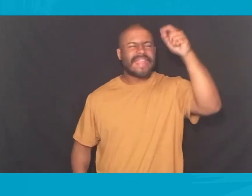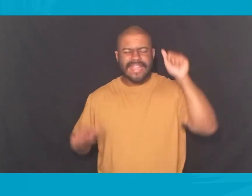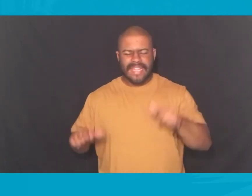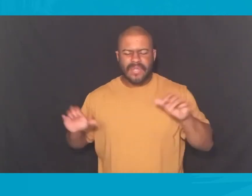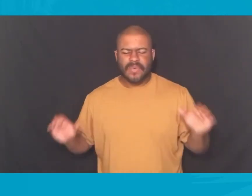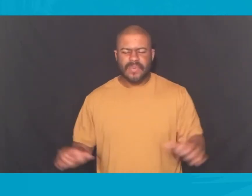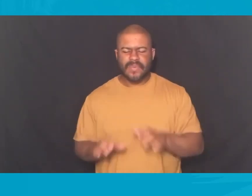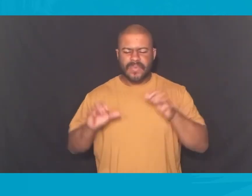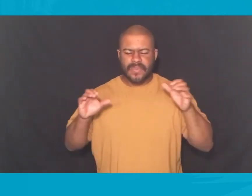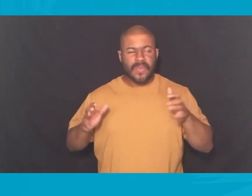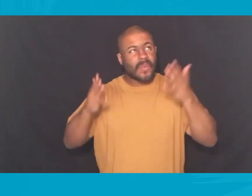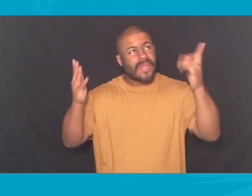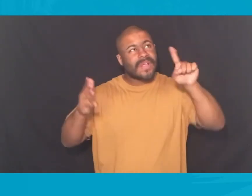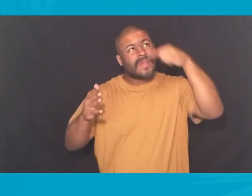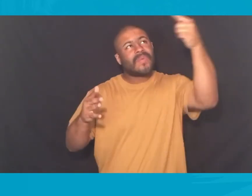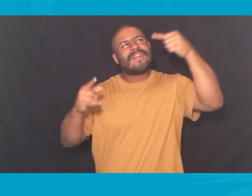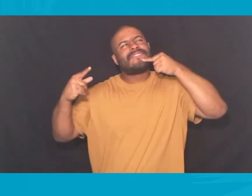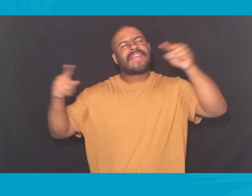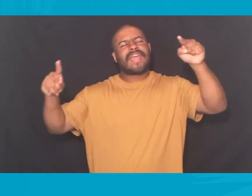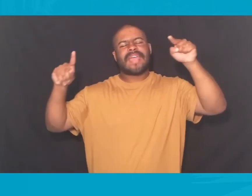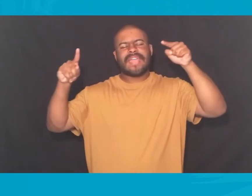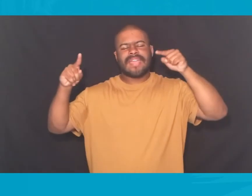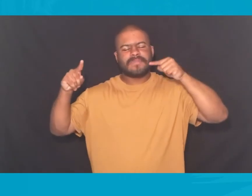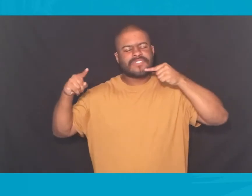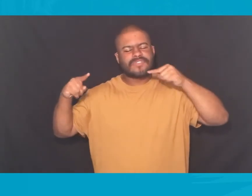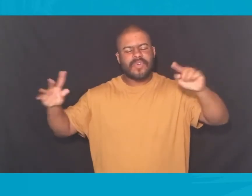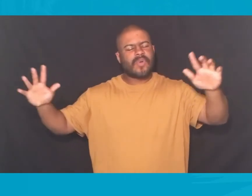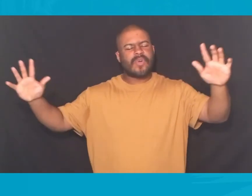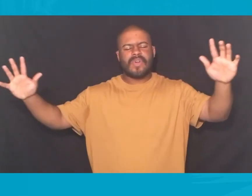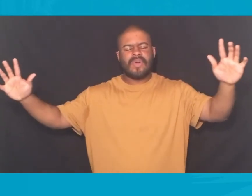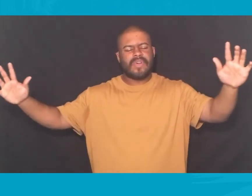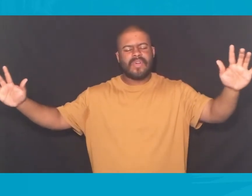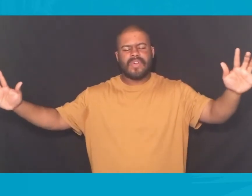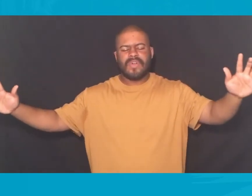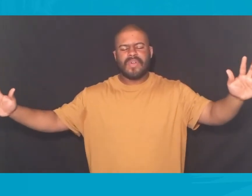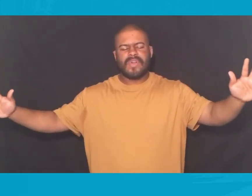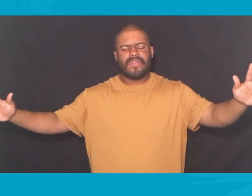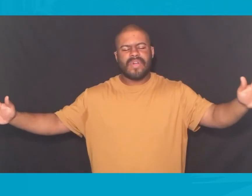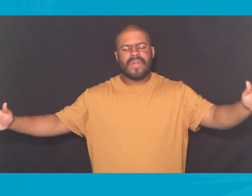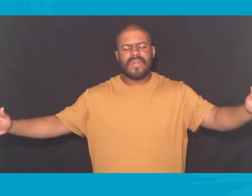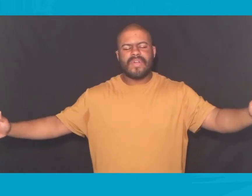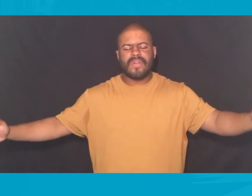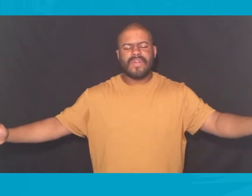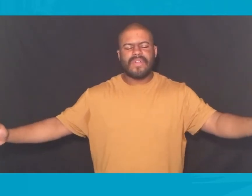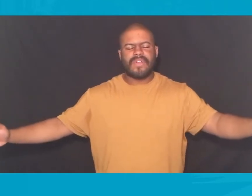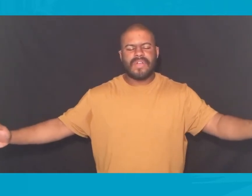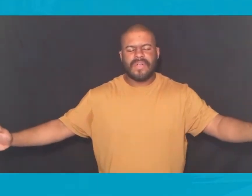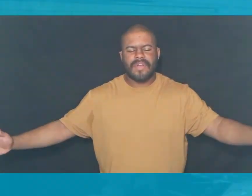Do what you are famous for What you are famous for